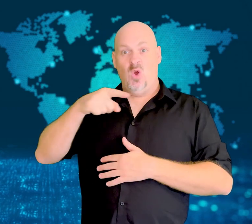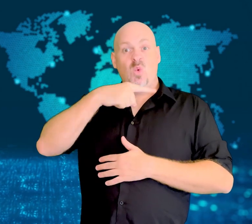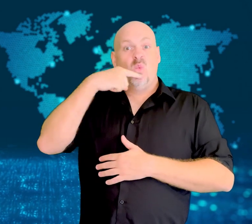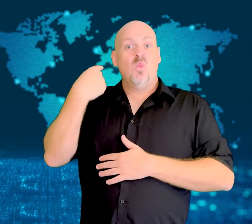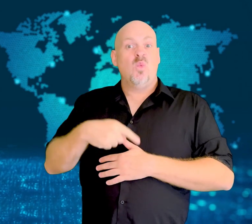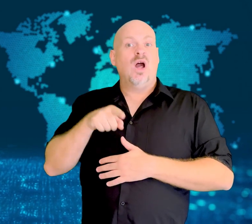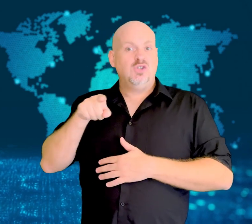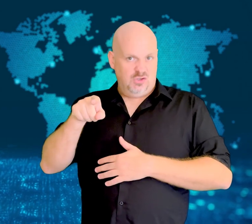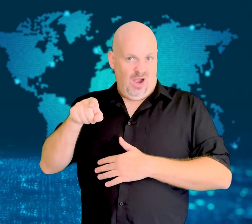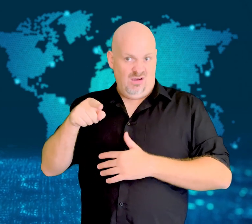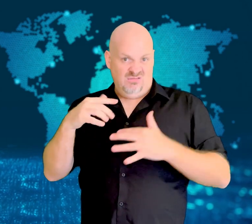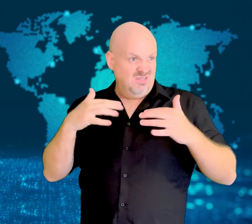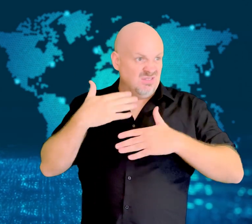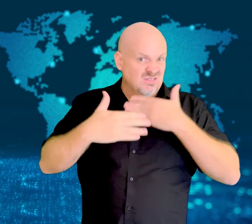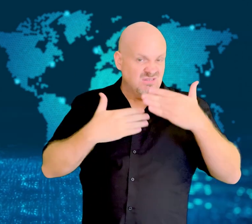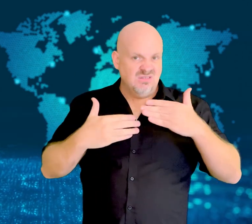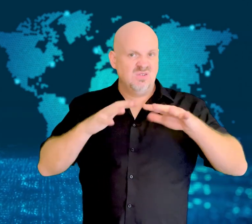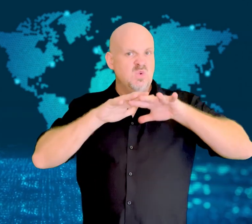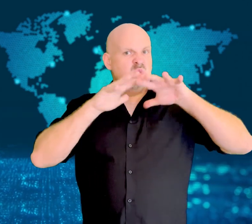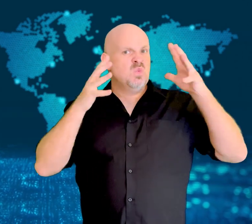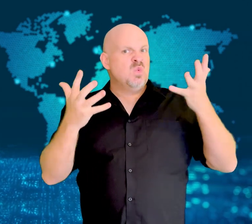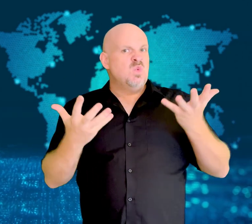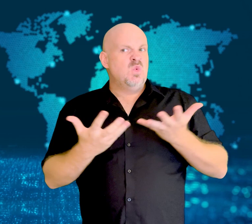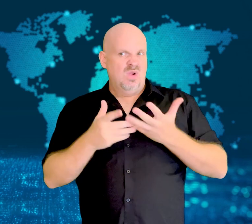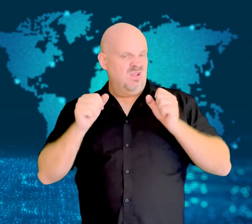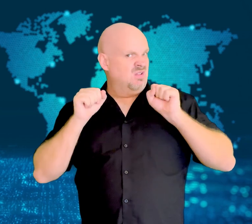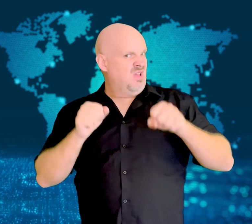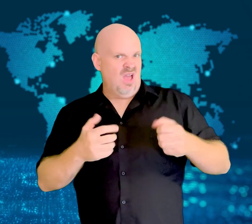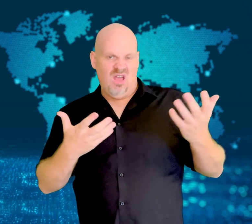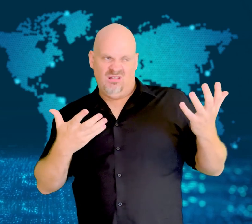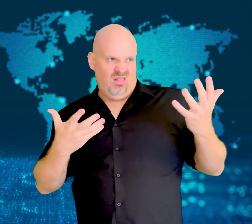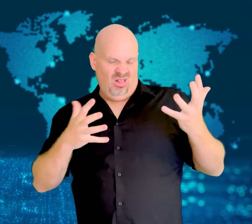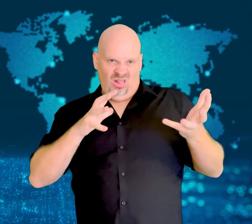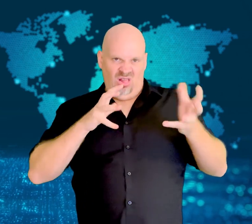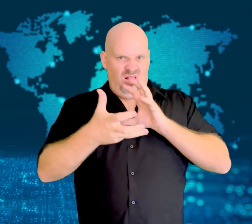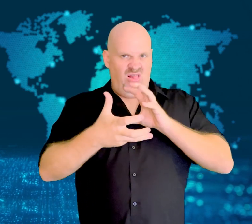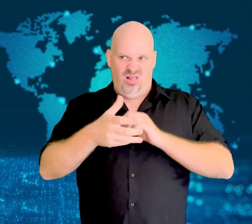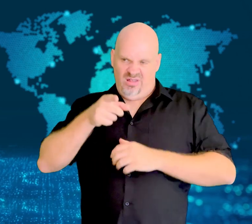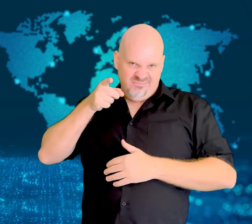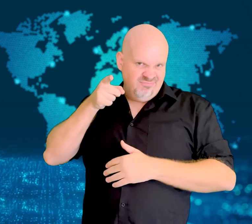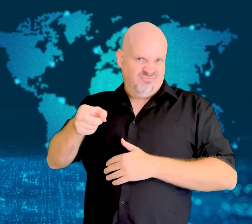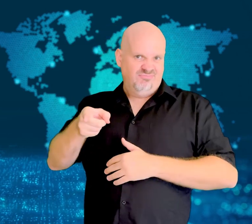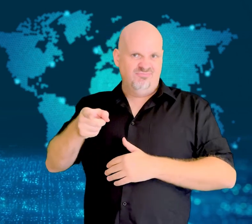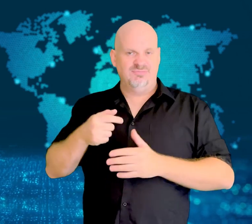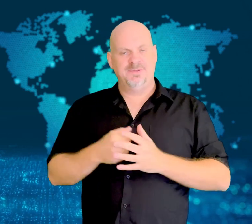a "risk to the whole planet".